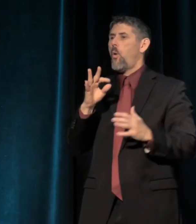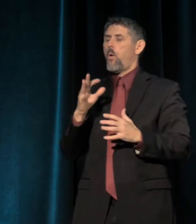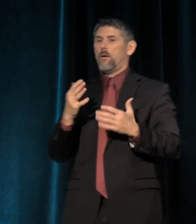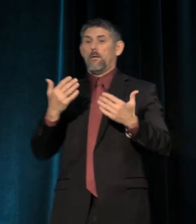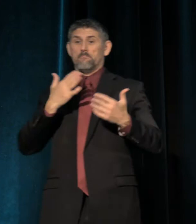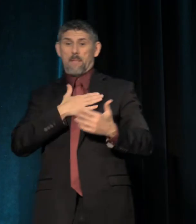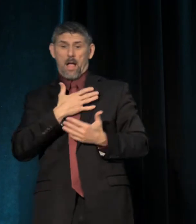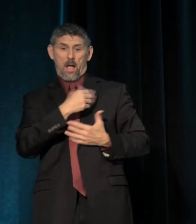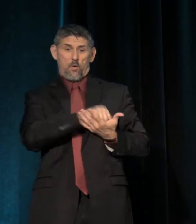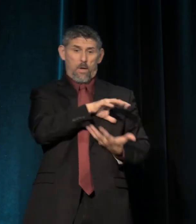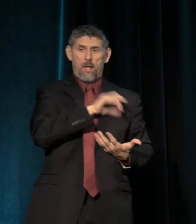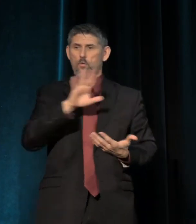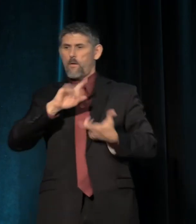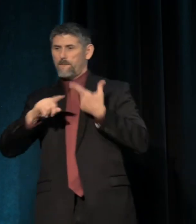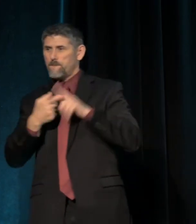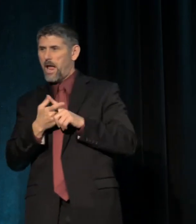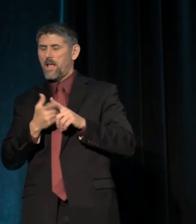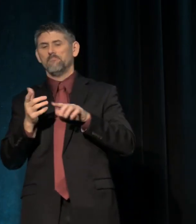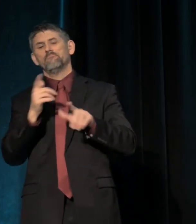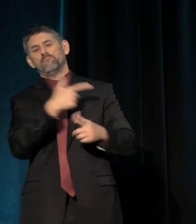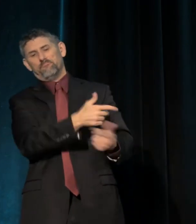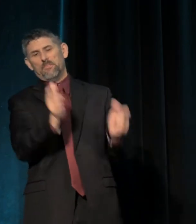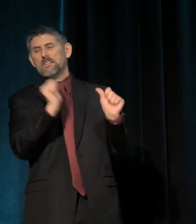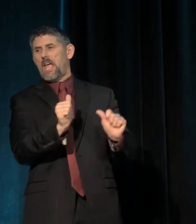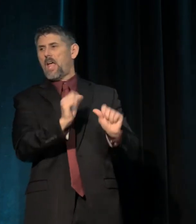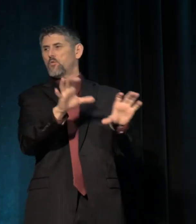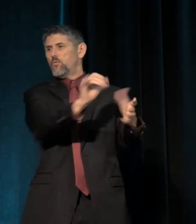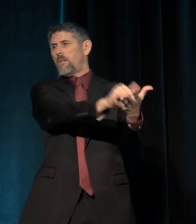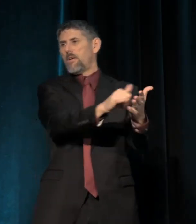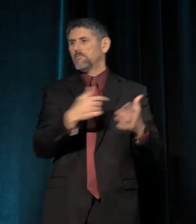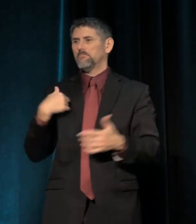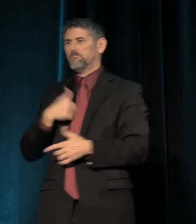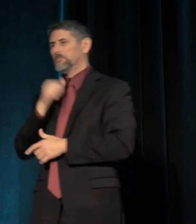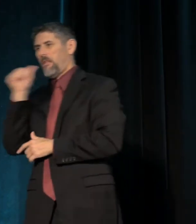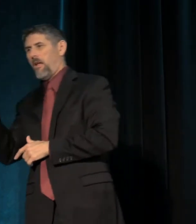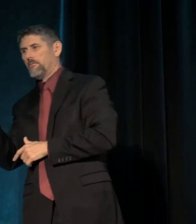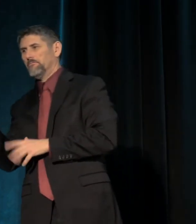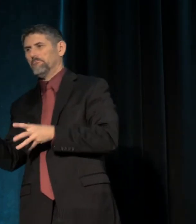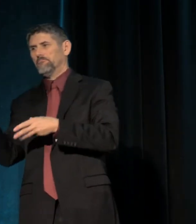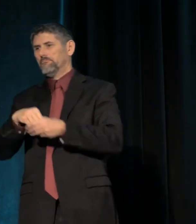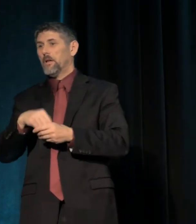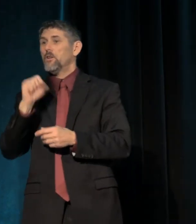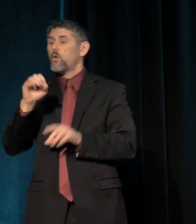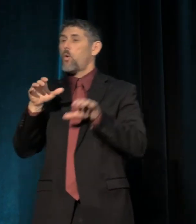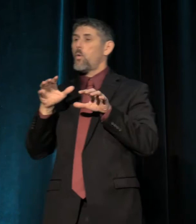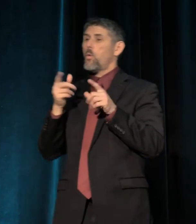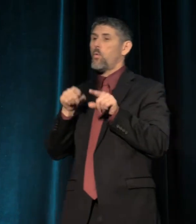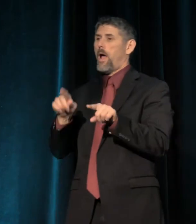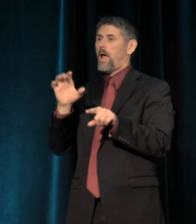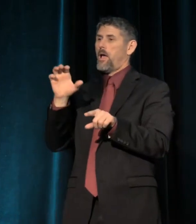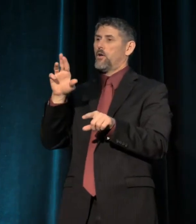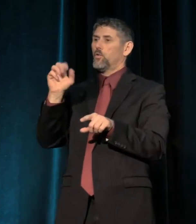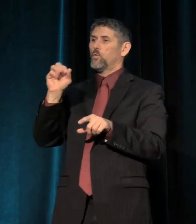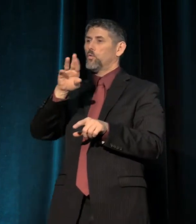or the wealth of your friends, or others," right? And so while crowdfunding has become a thing in recent years,